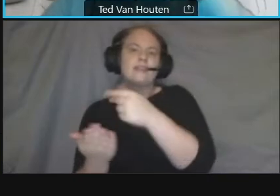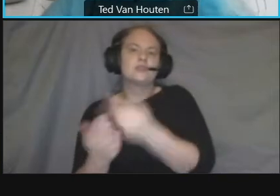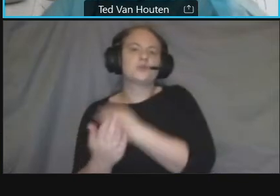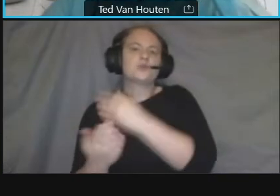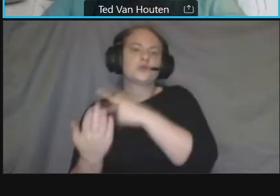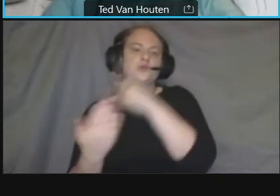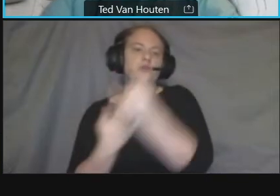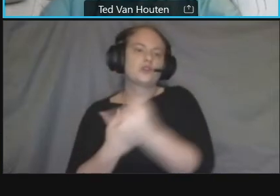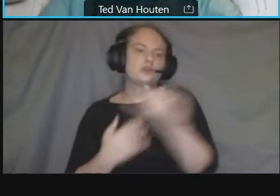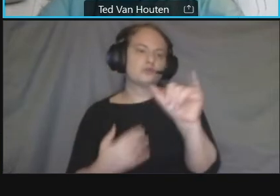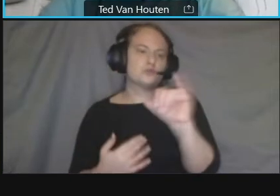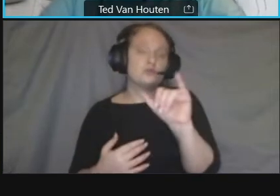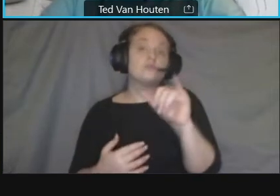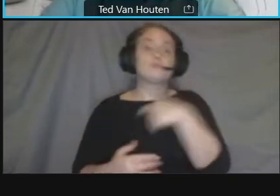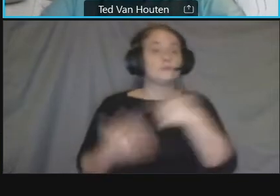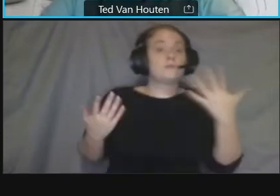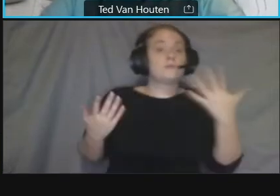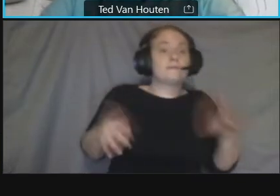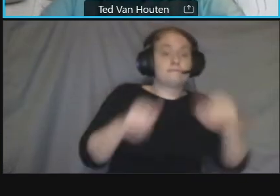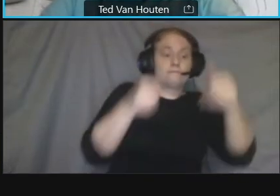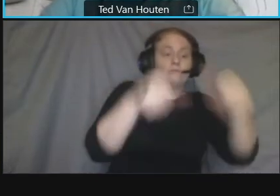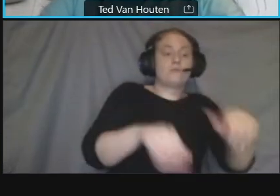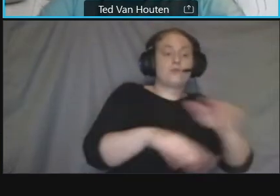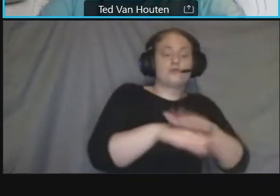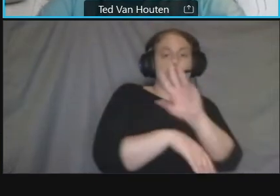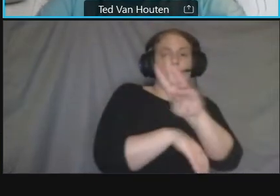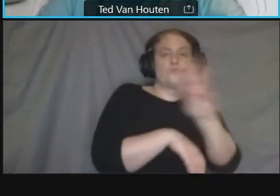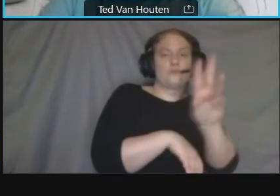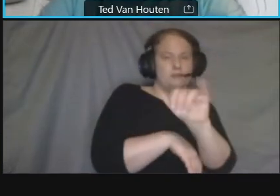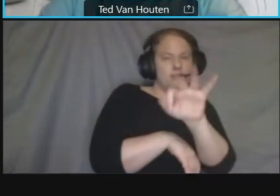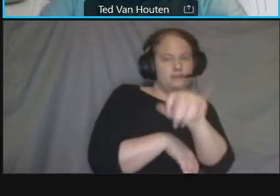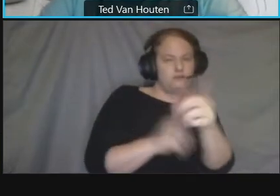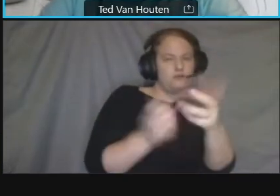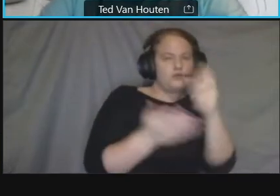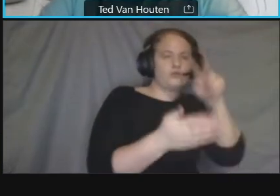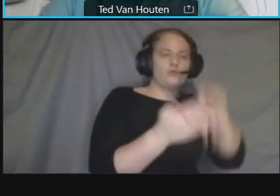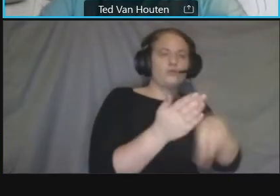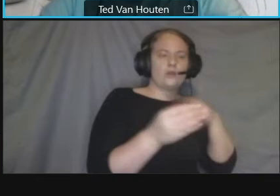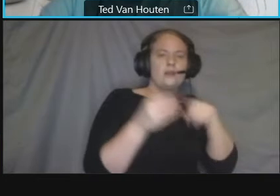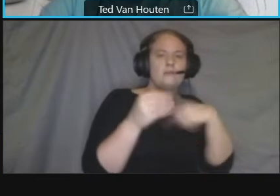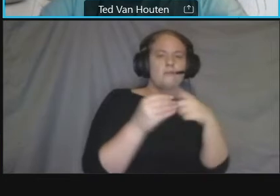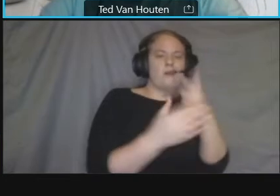uh i mentioned the connecticut avenue reverse of lane study um again that's that looked at